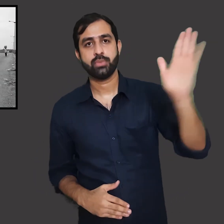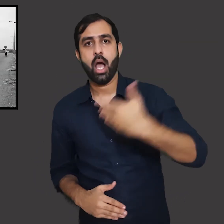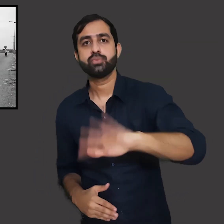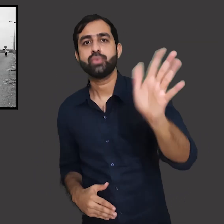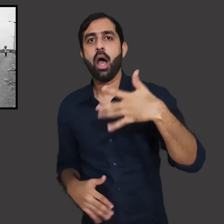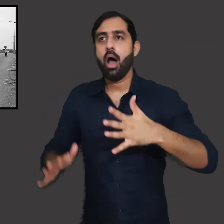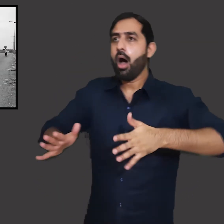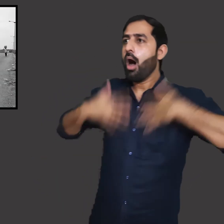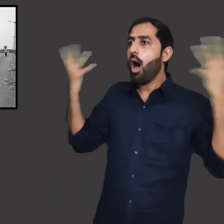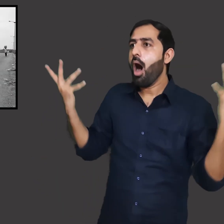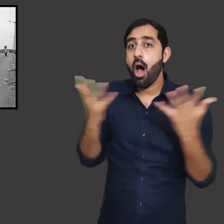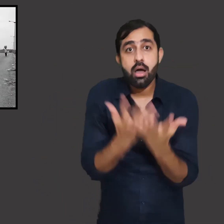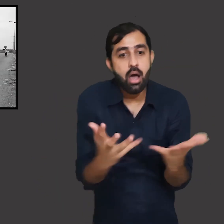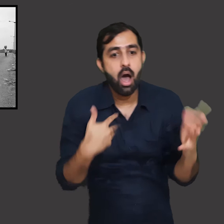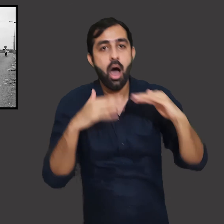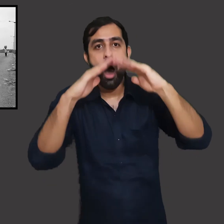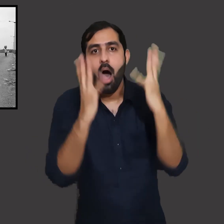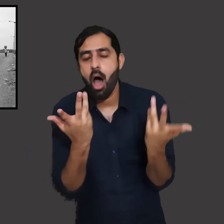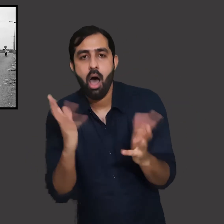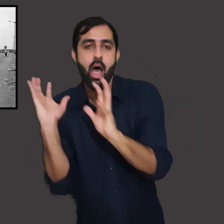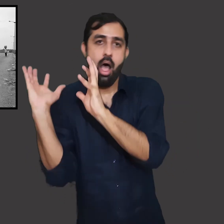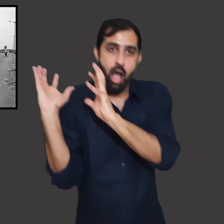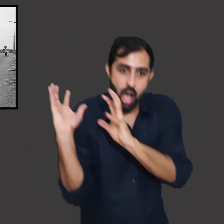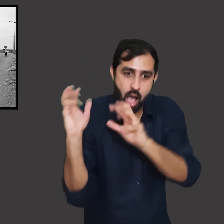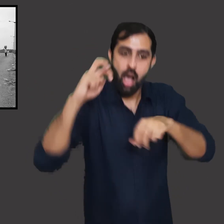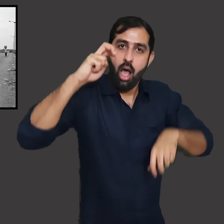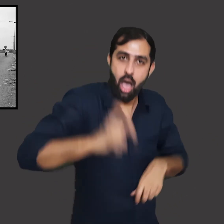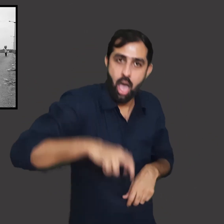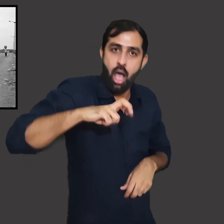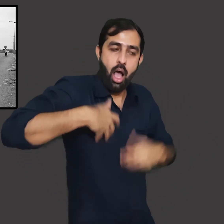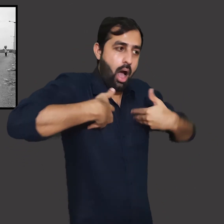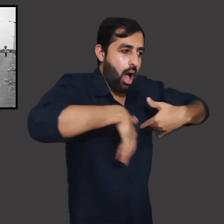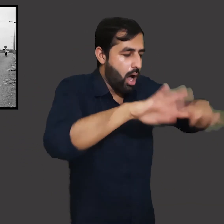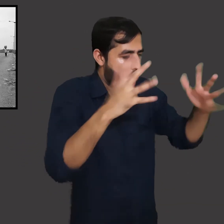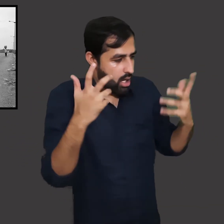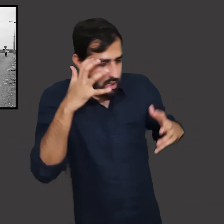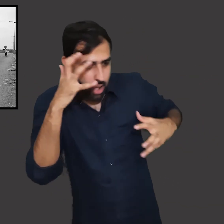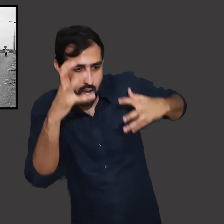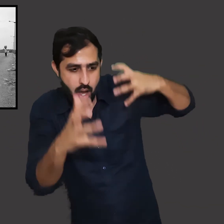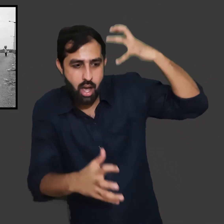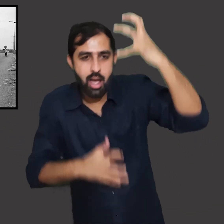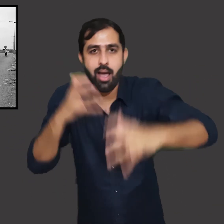However, it has an adverse effect on the villagers. Villagers who have to give up their land holdings become homeless.